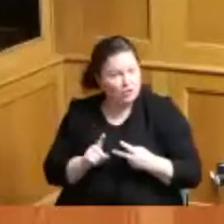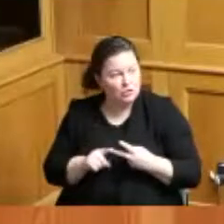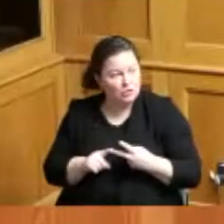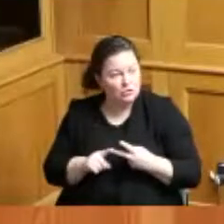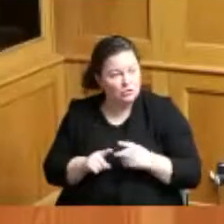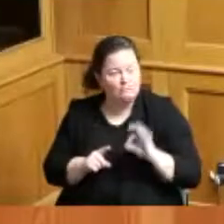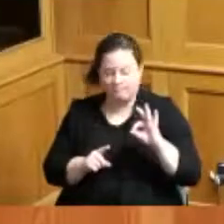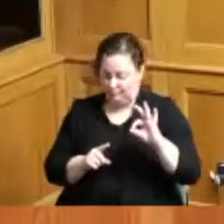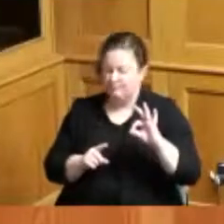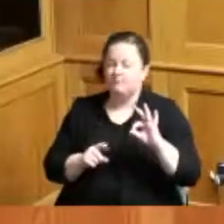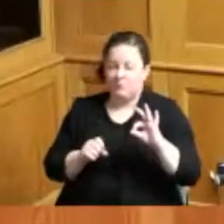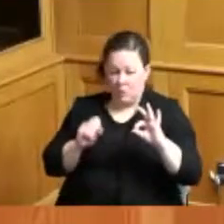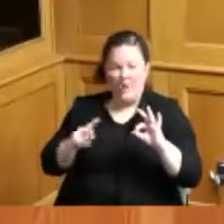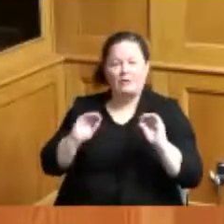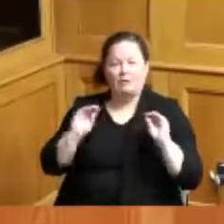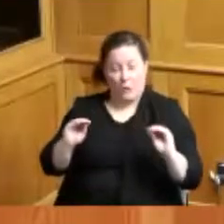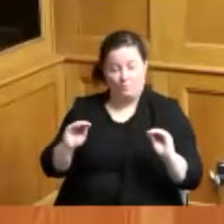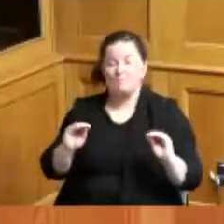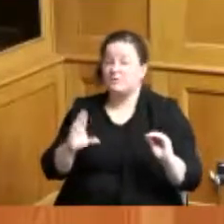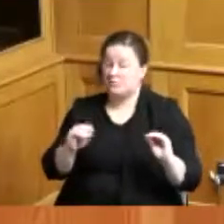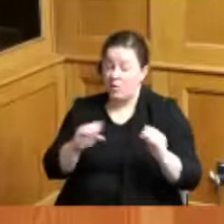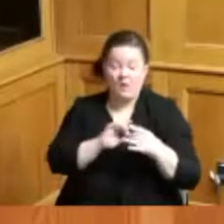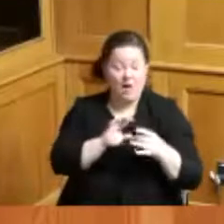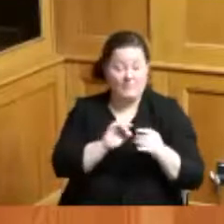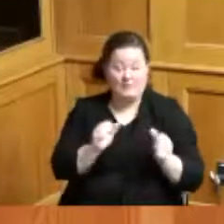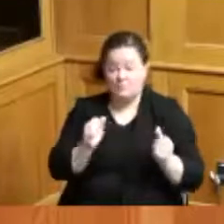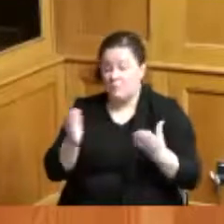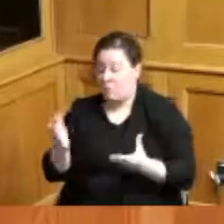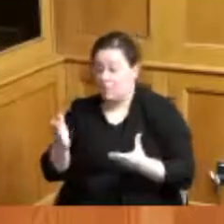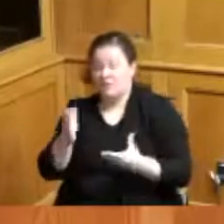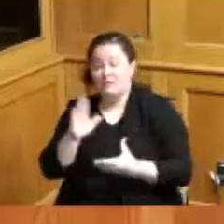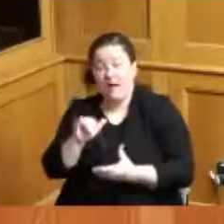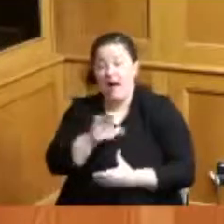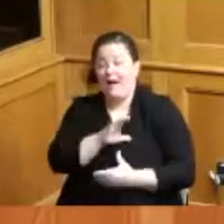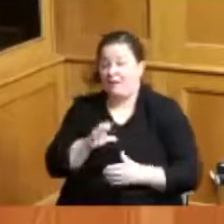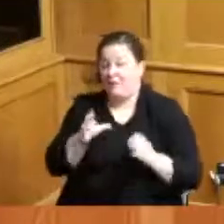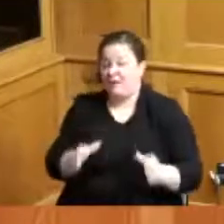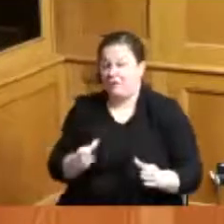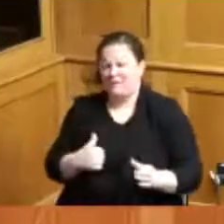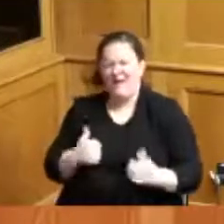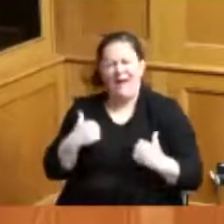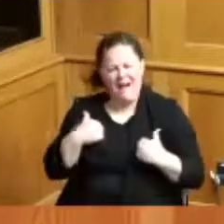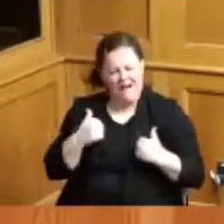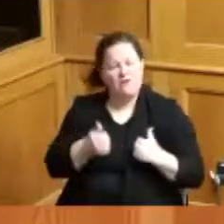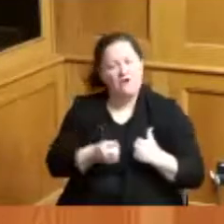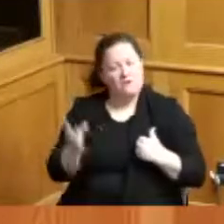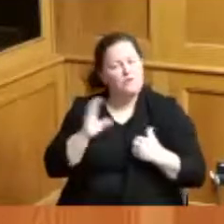okay so comments and motions by Commissioners I have a few comments today um